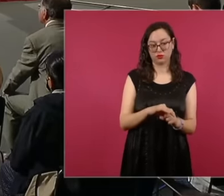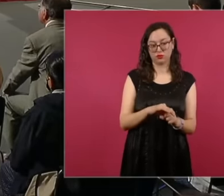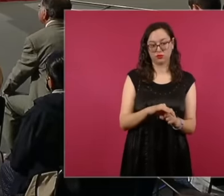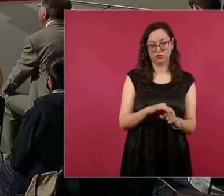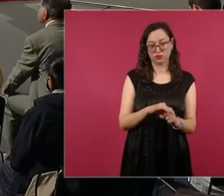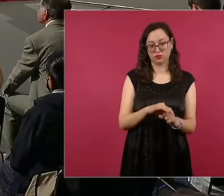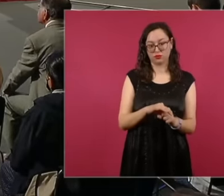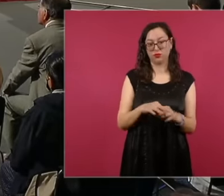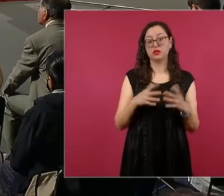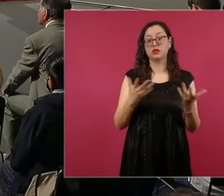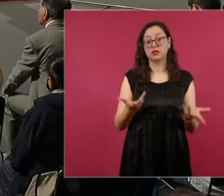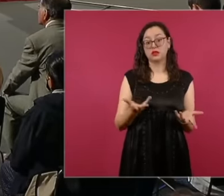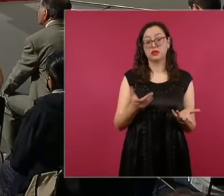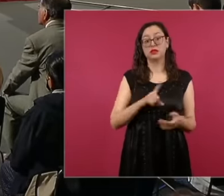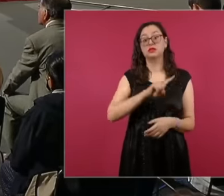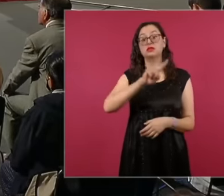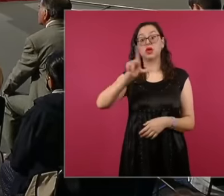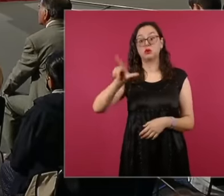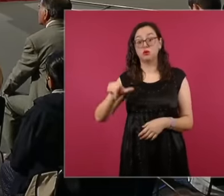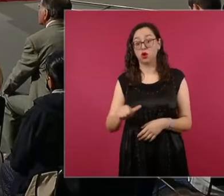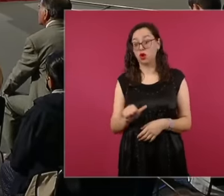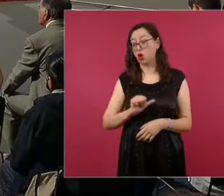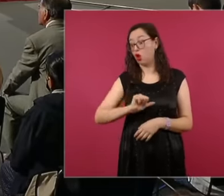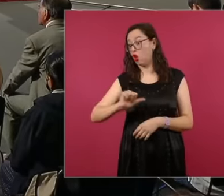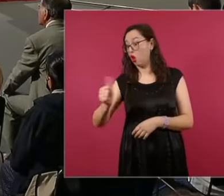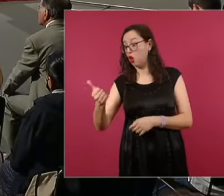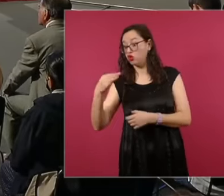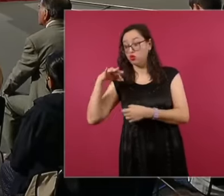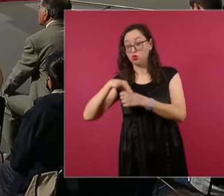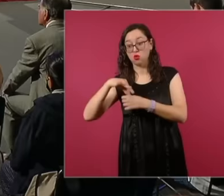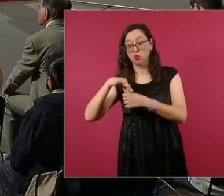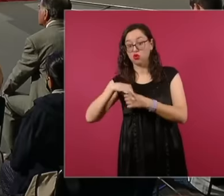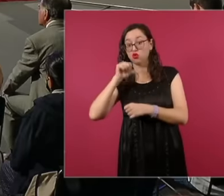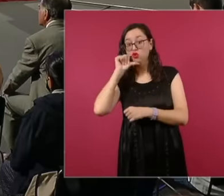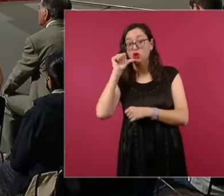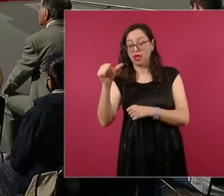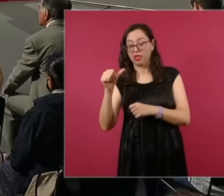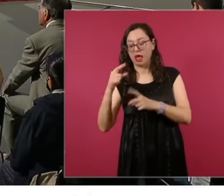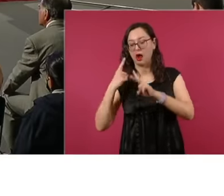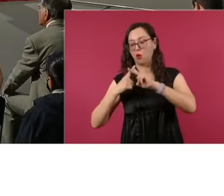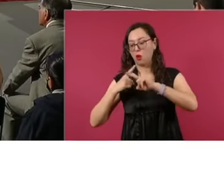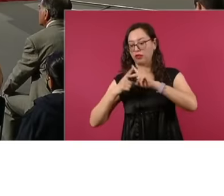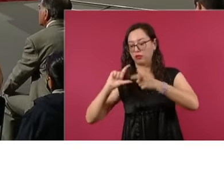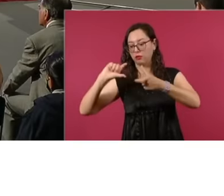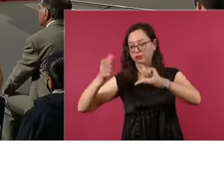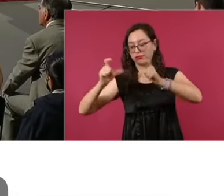formula, two votes are entered by majority, those who obtain the most votes and then one enters